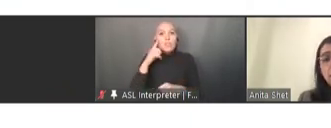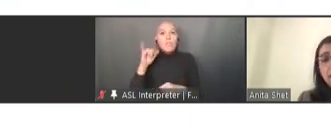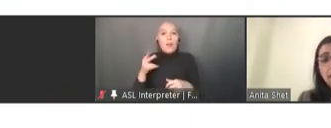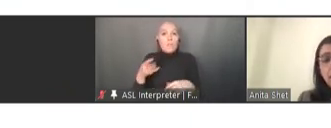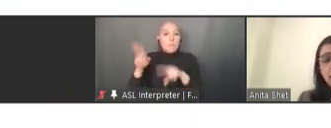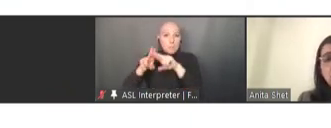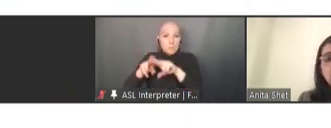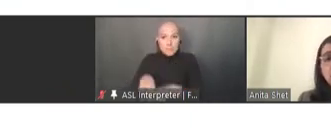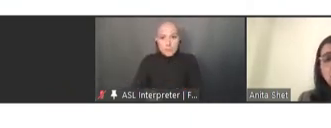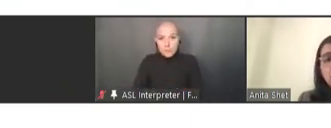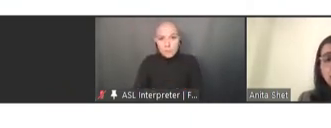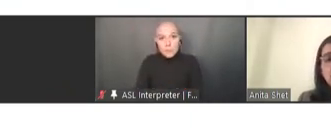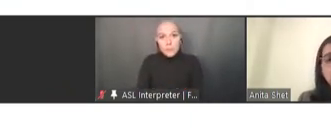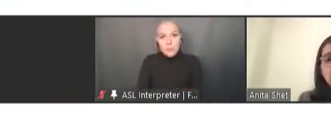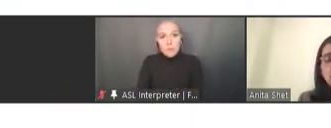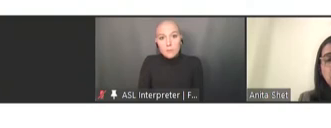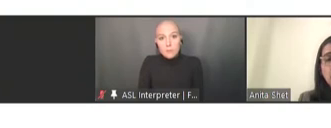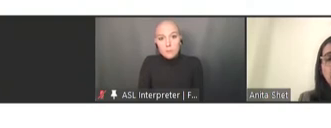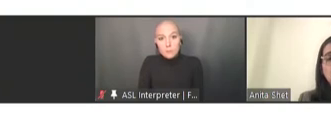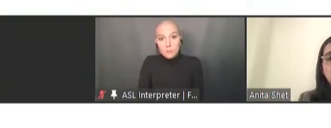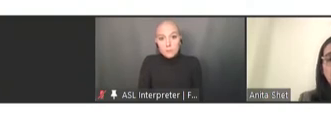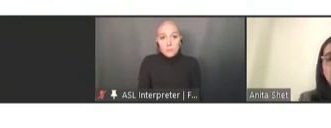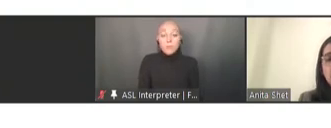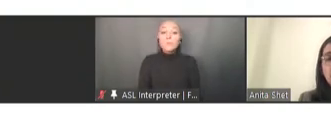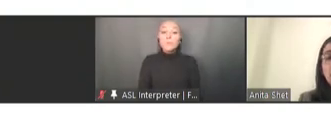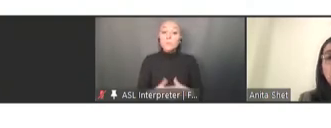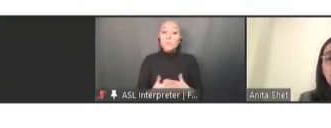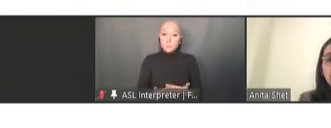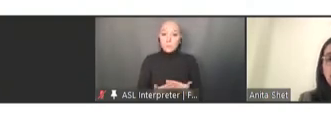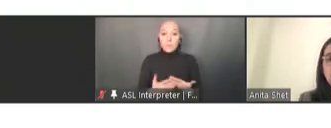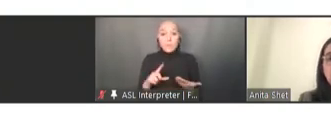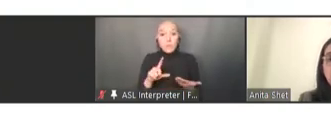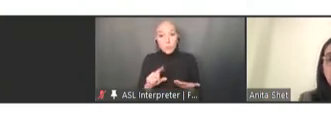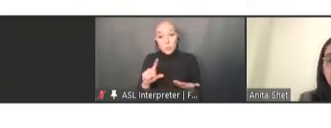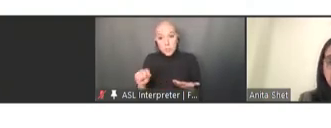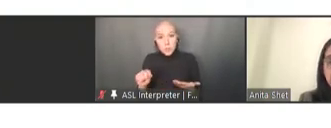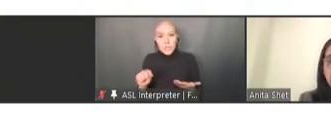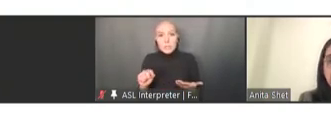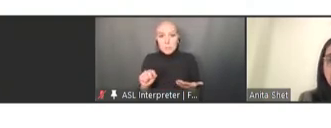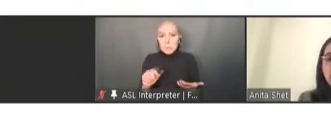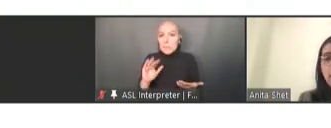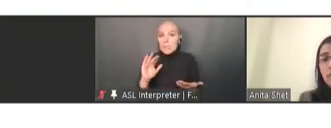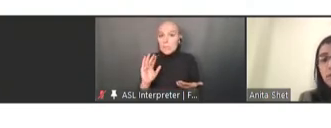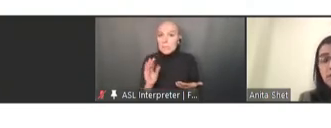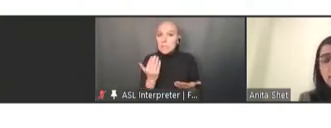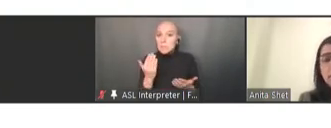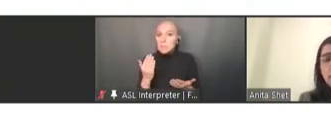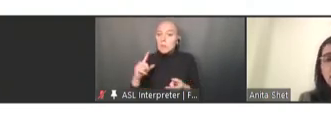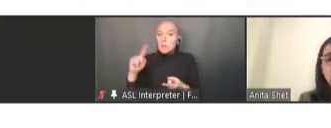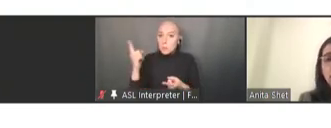And then 2020 appeared to be relatively quiescent for measles, but there were disruptive outbreaks